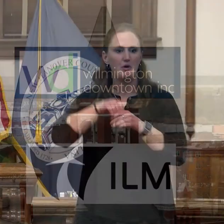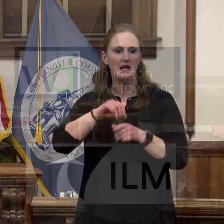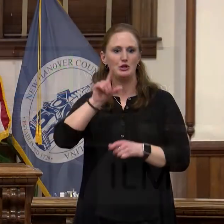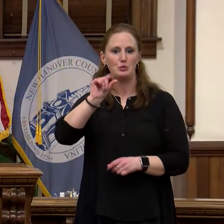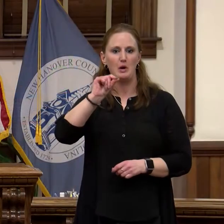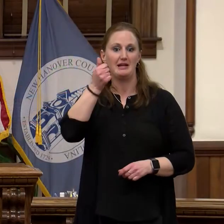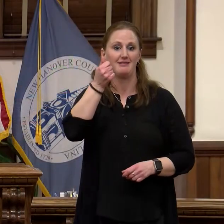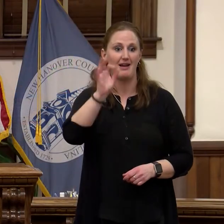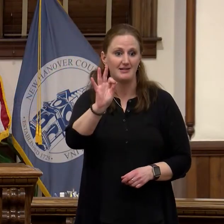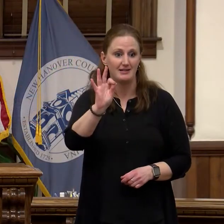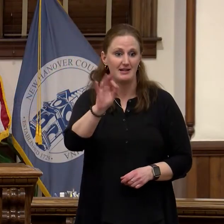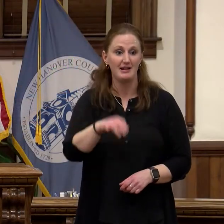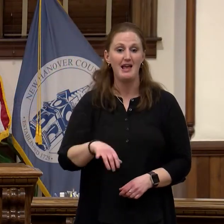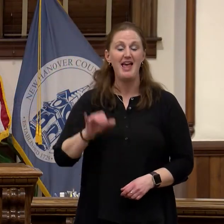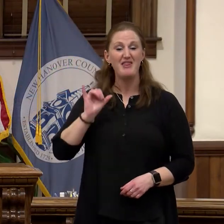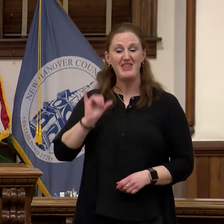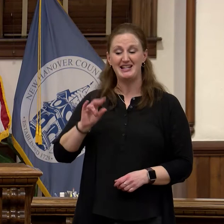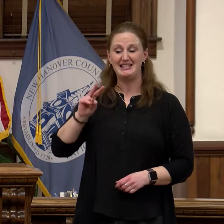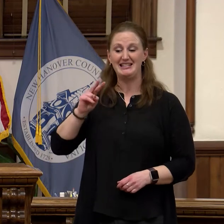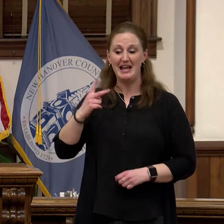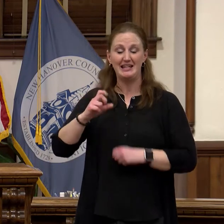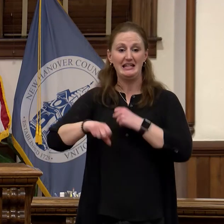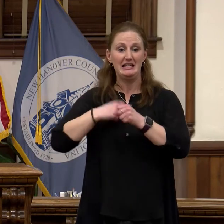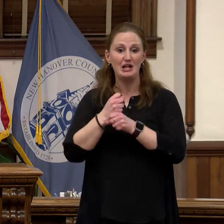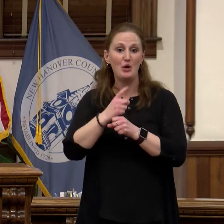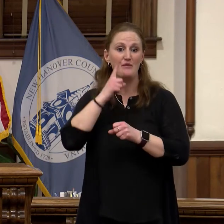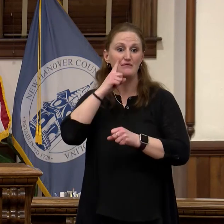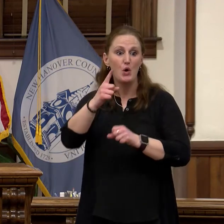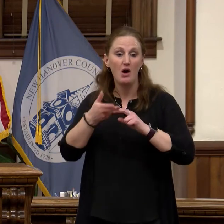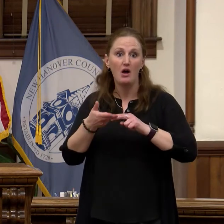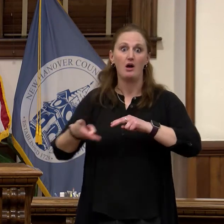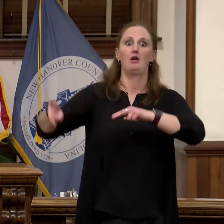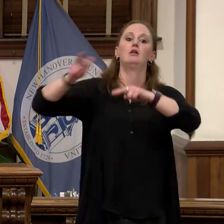second year for double-digit growth and continues to move forward with their